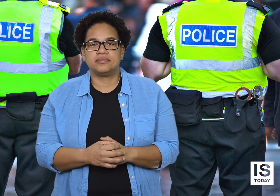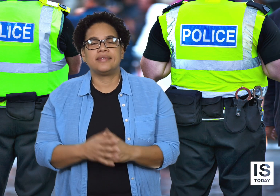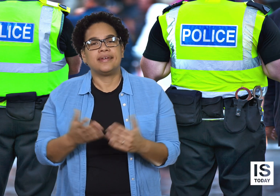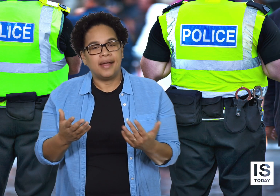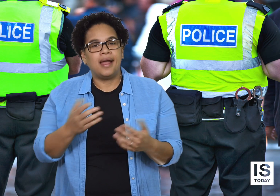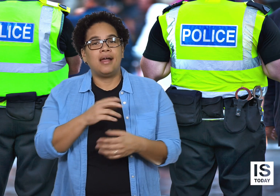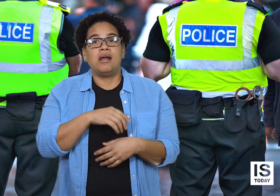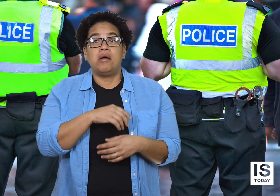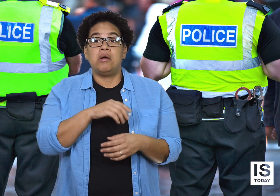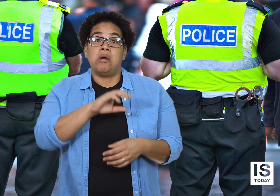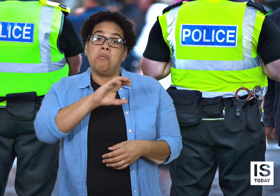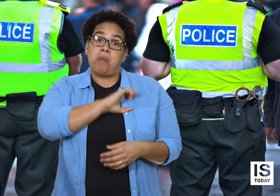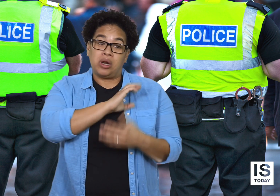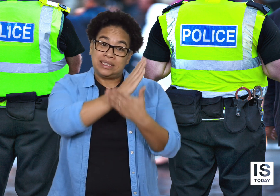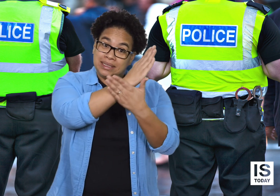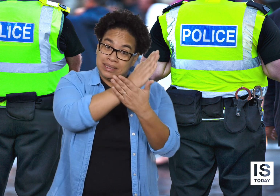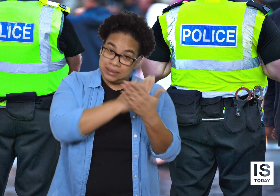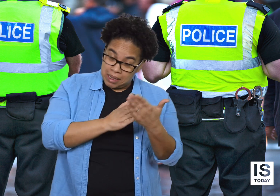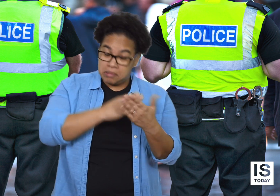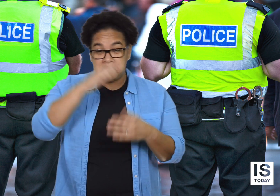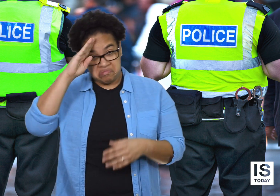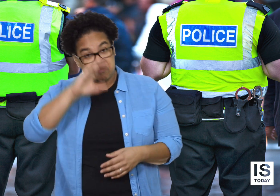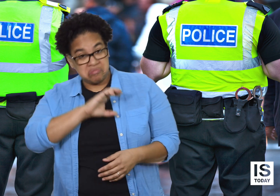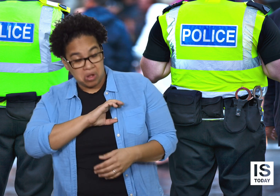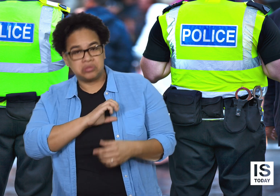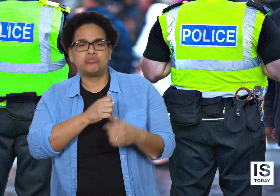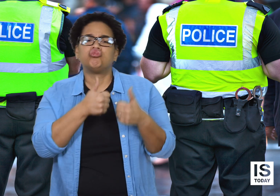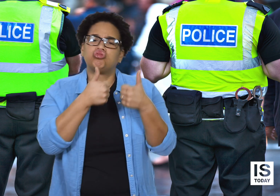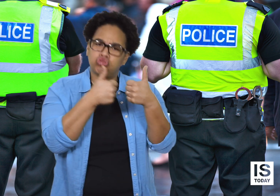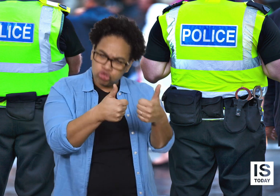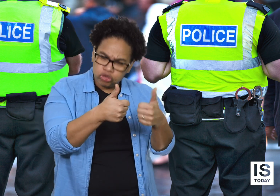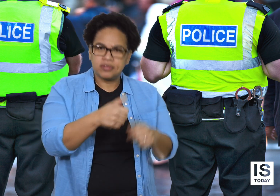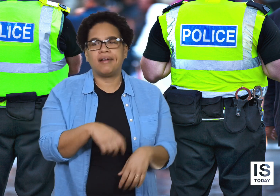Some police are bad and